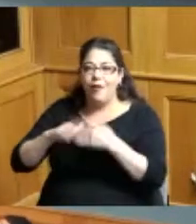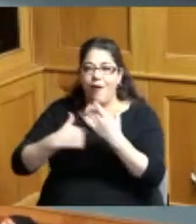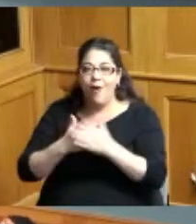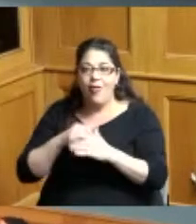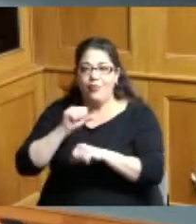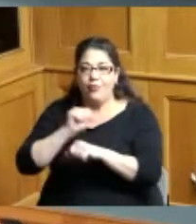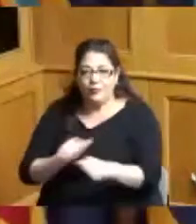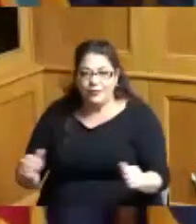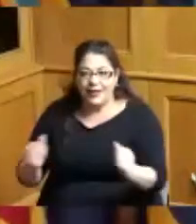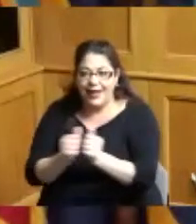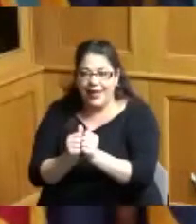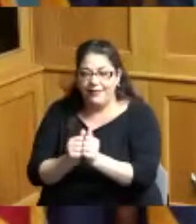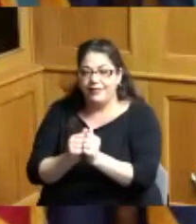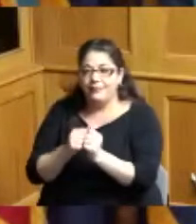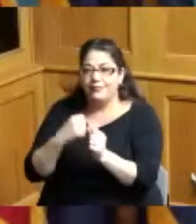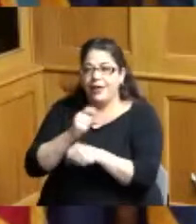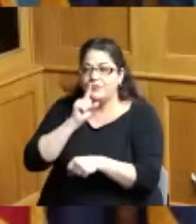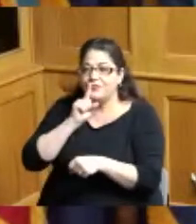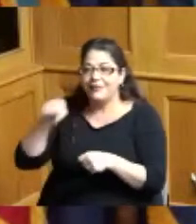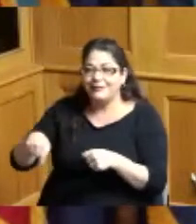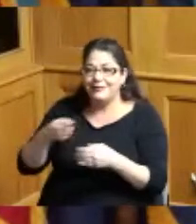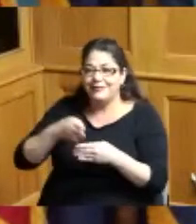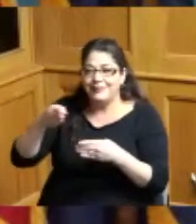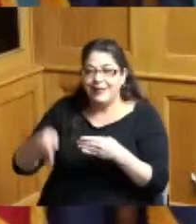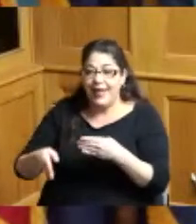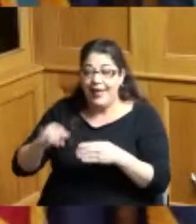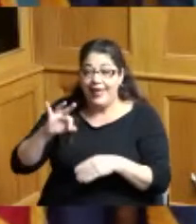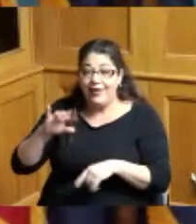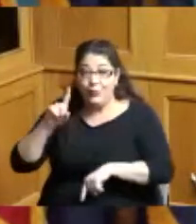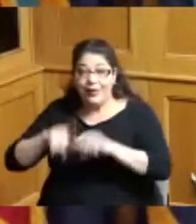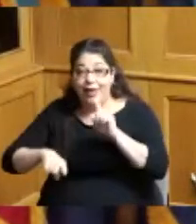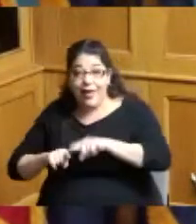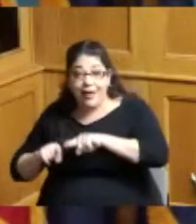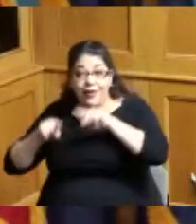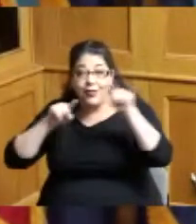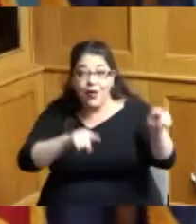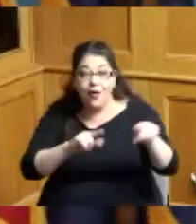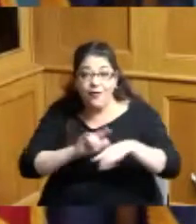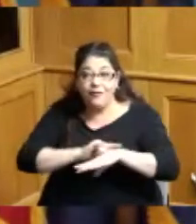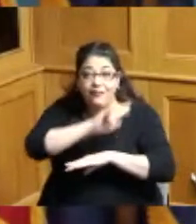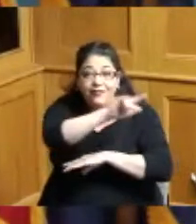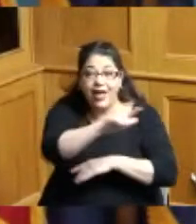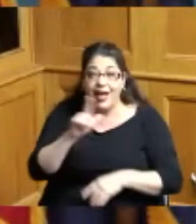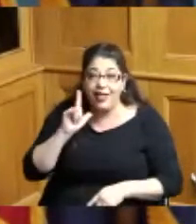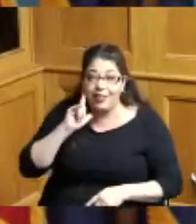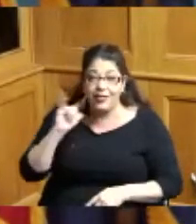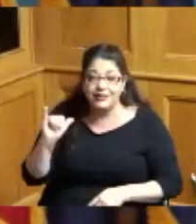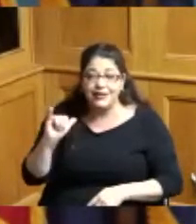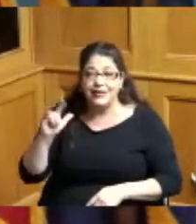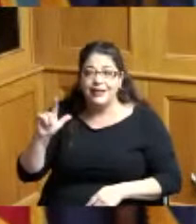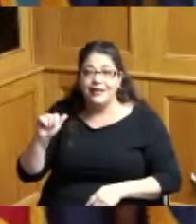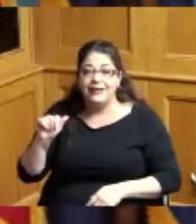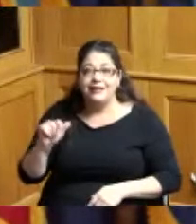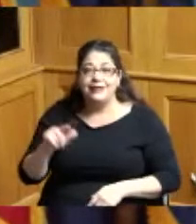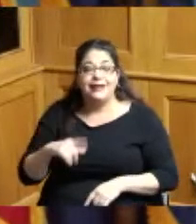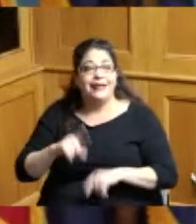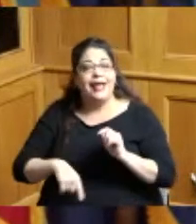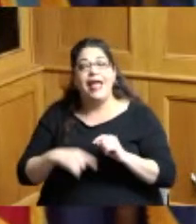to make sure that this weekend if you can't get to la we've got something for you here and enjoyed